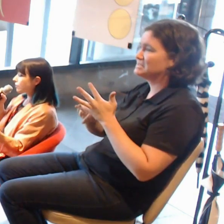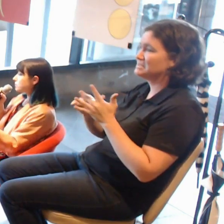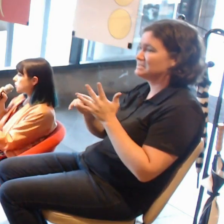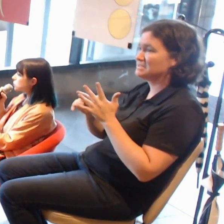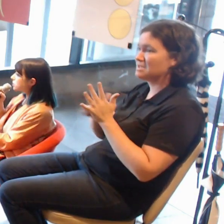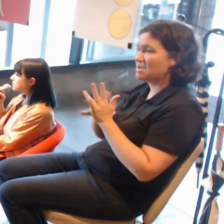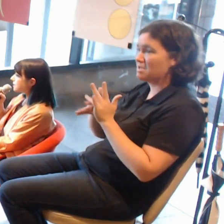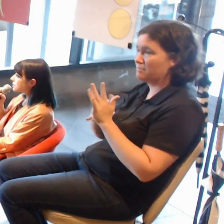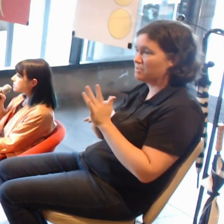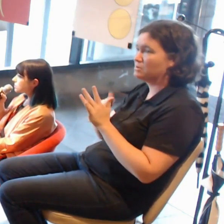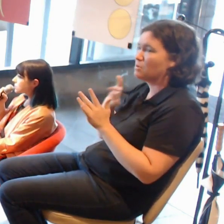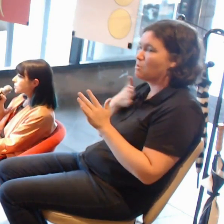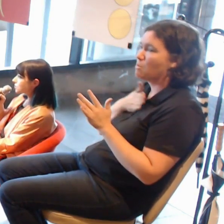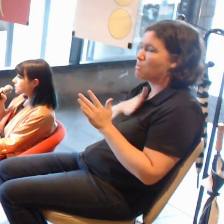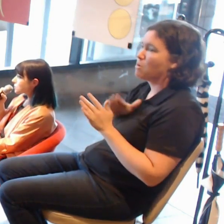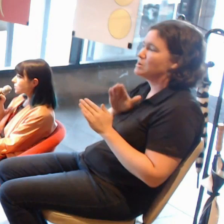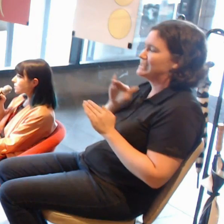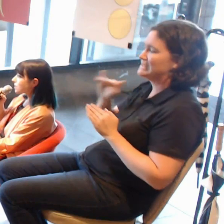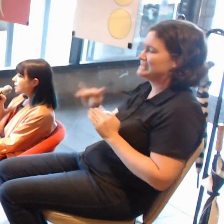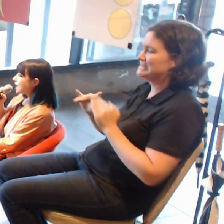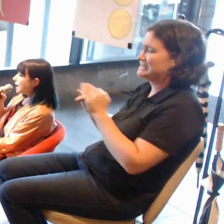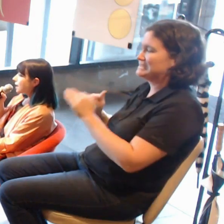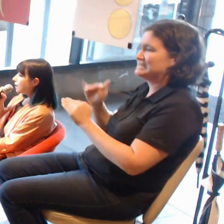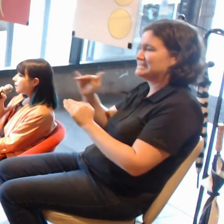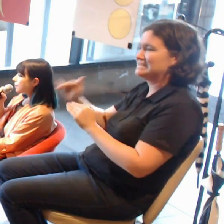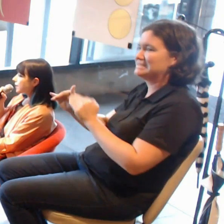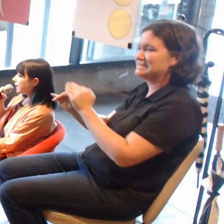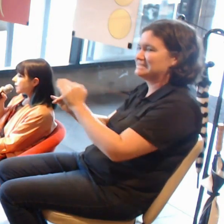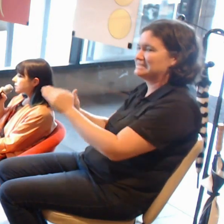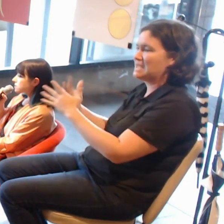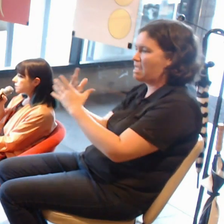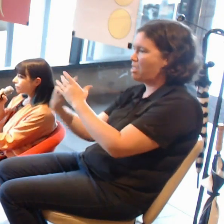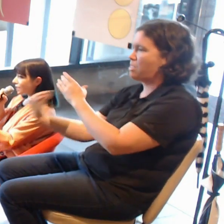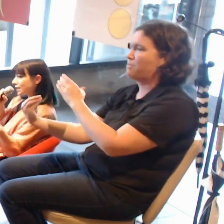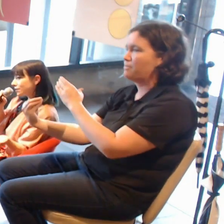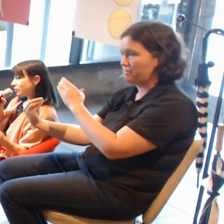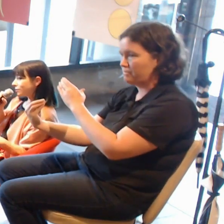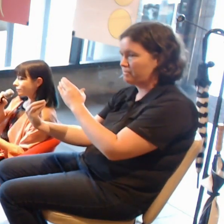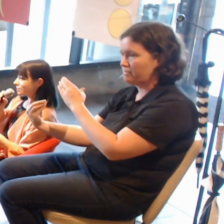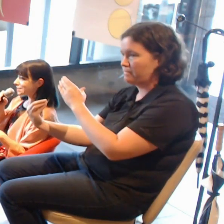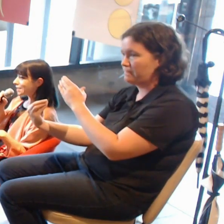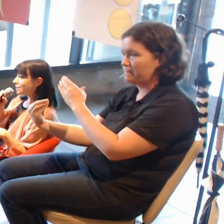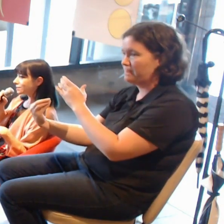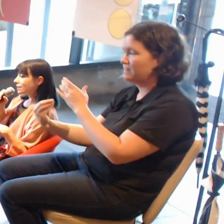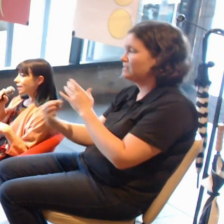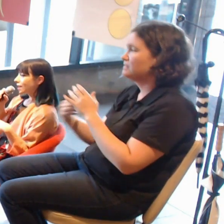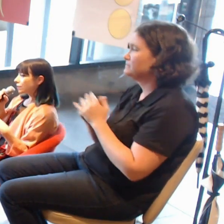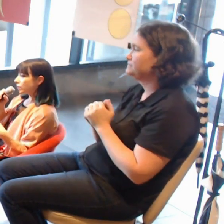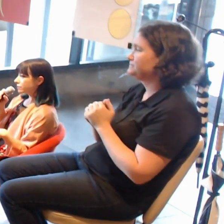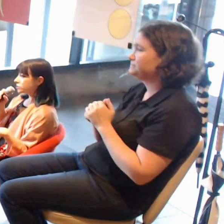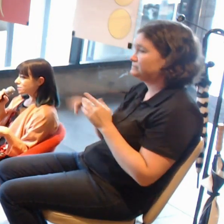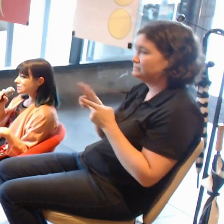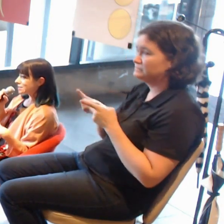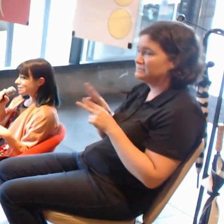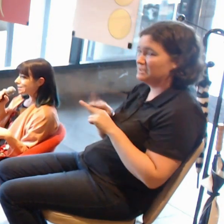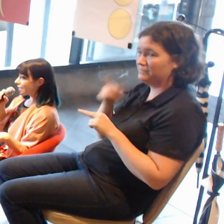into the Terminus work. And if any of you have ever seen one of Jess's installations,